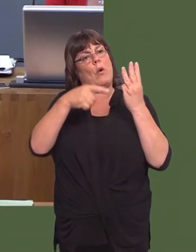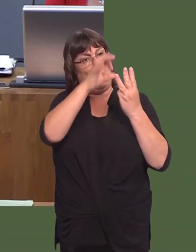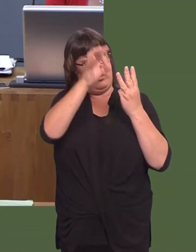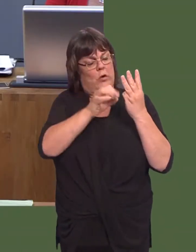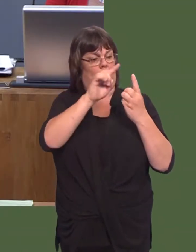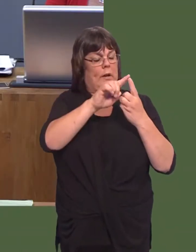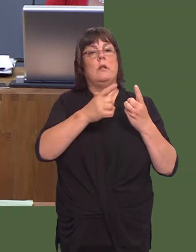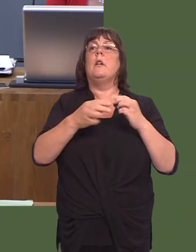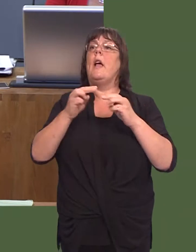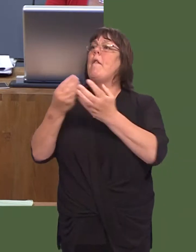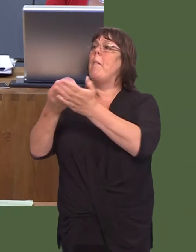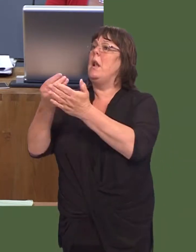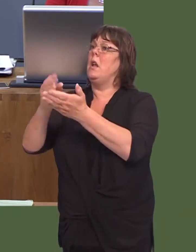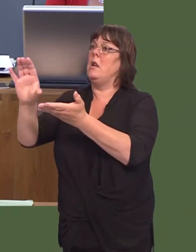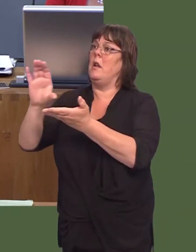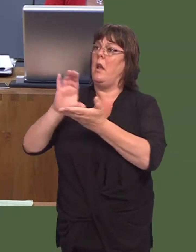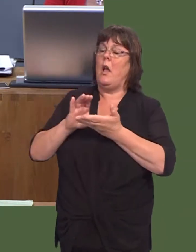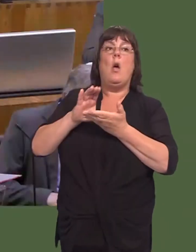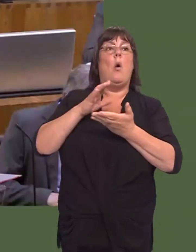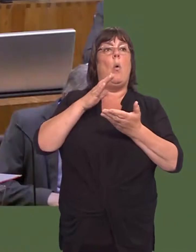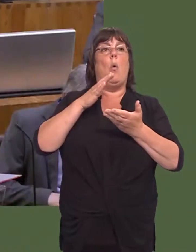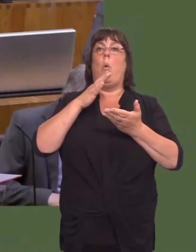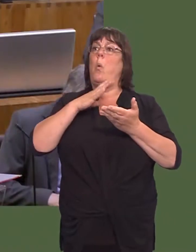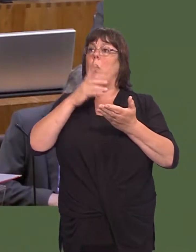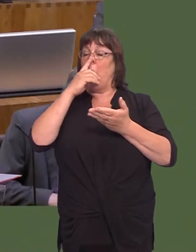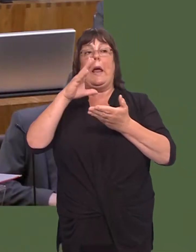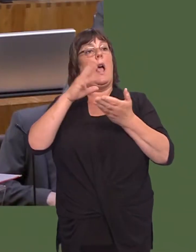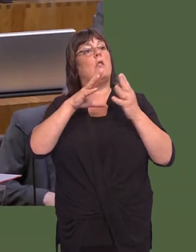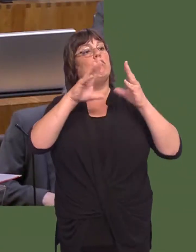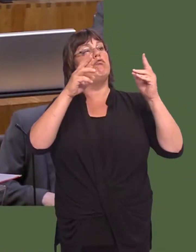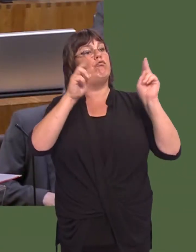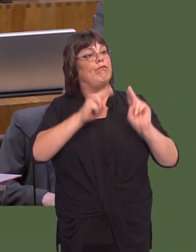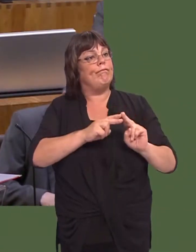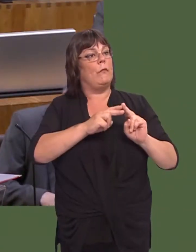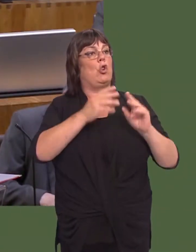First of all, if the money is made available to us to look again at student finance then we will do soóof course we will.